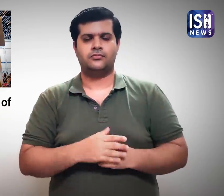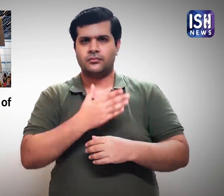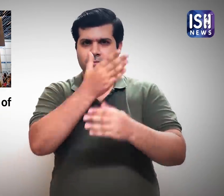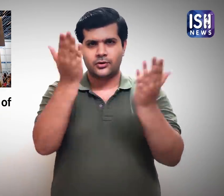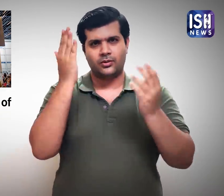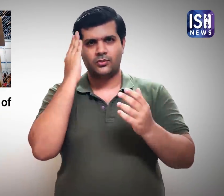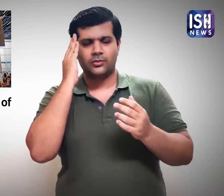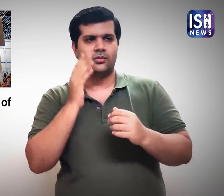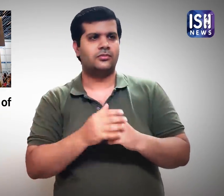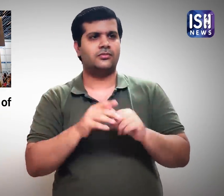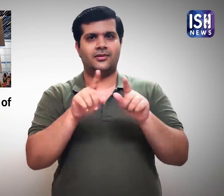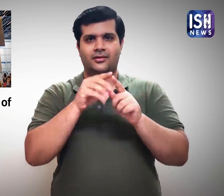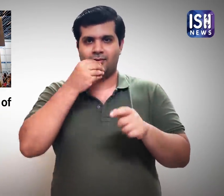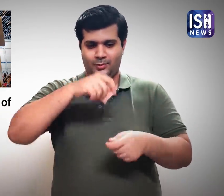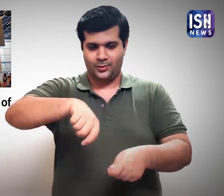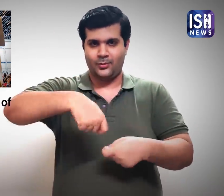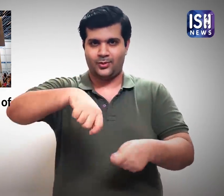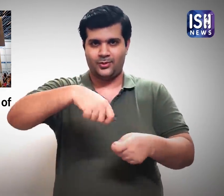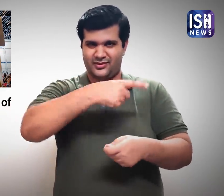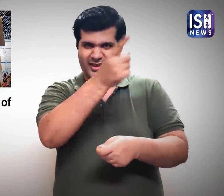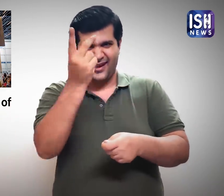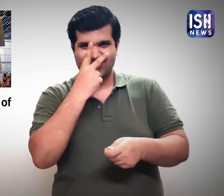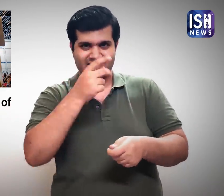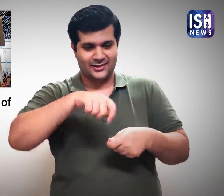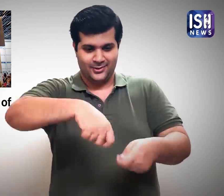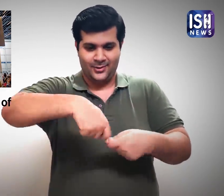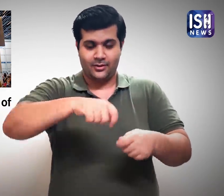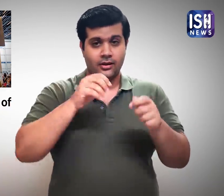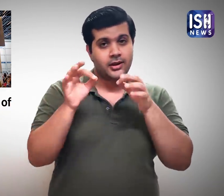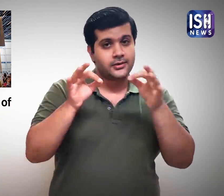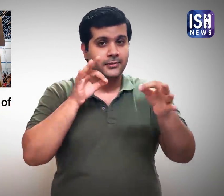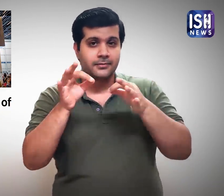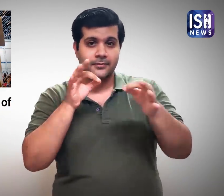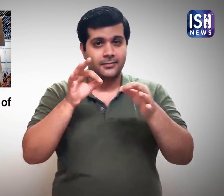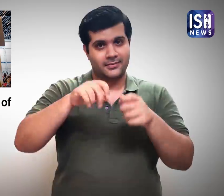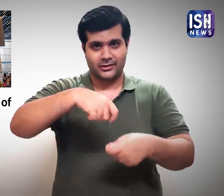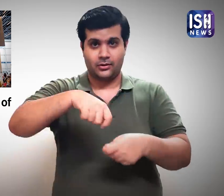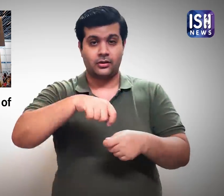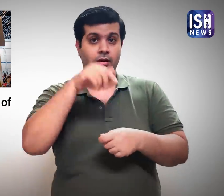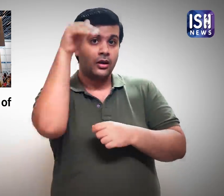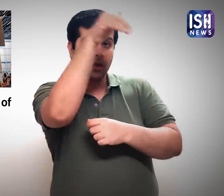when you watch a cooking recipe video,